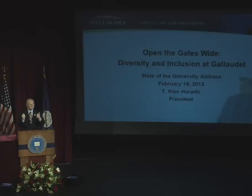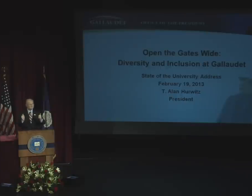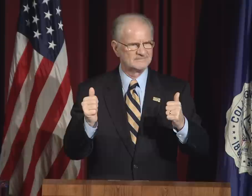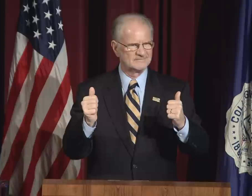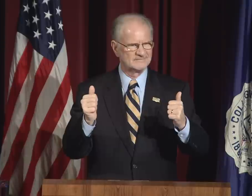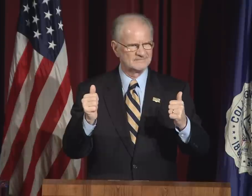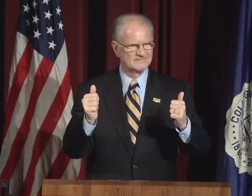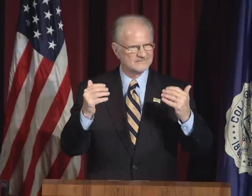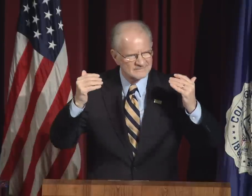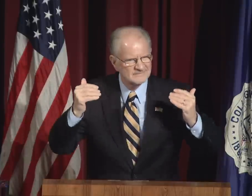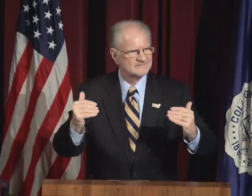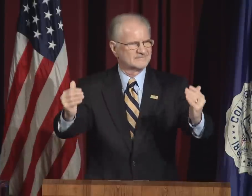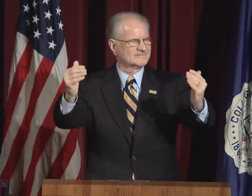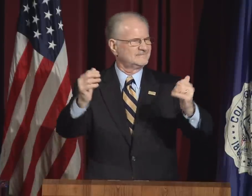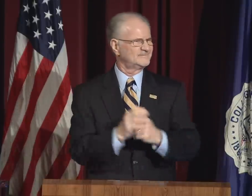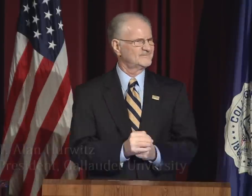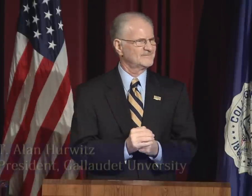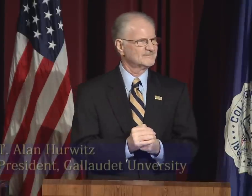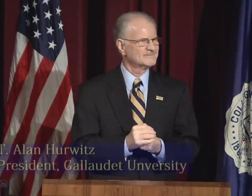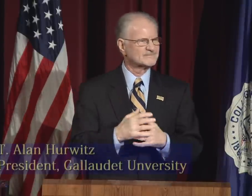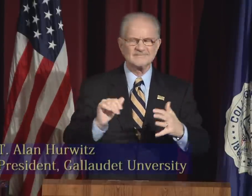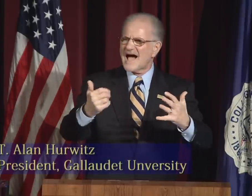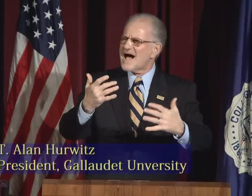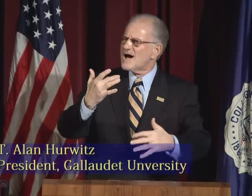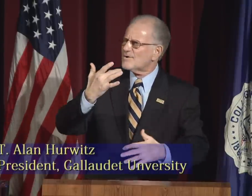I believe we're ready to get started, so with that, let's begin.